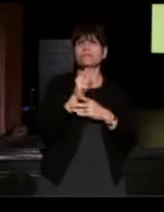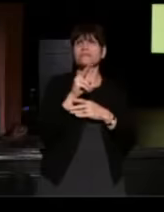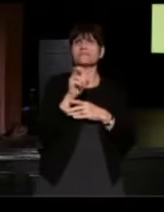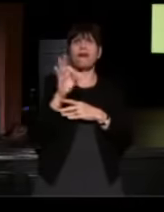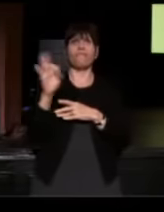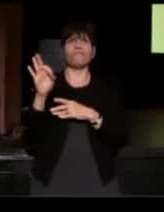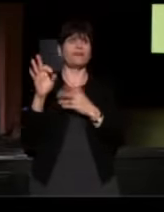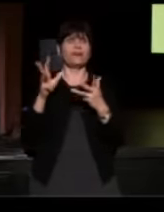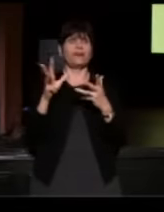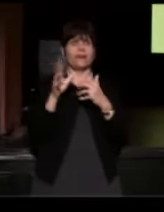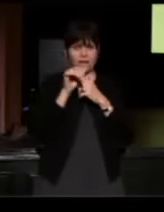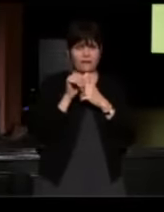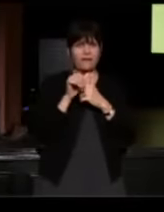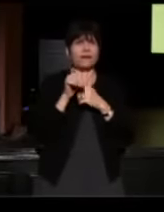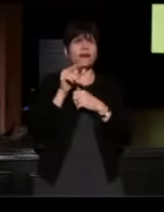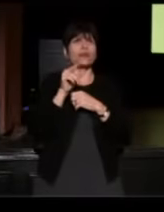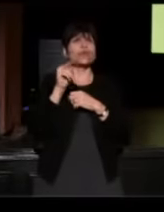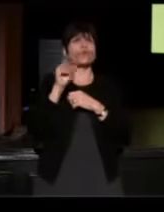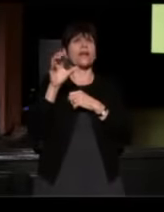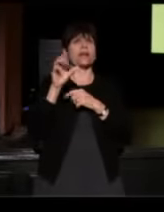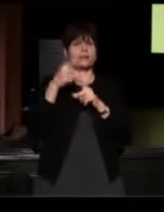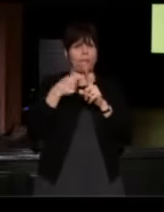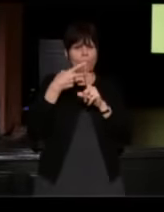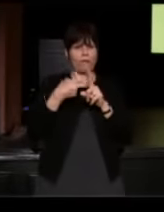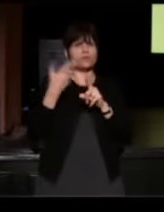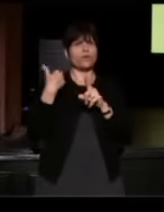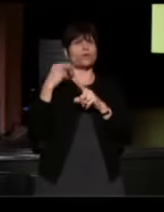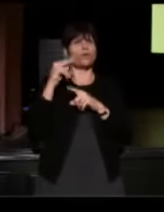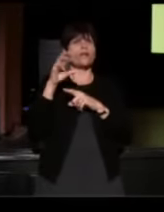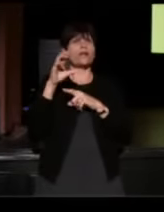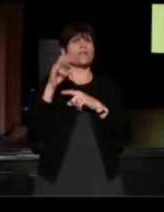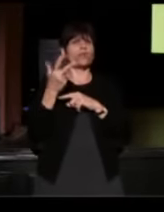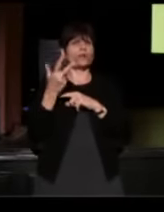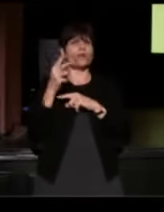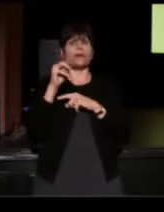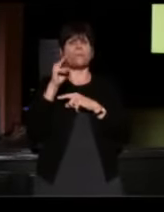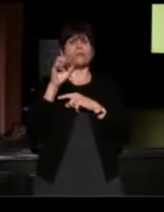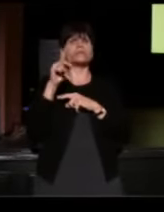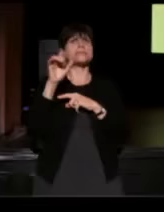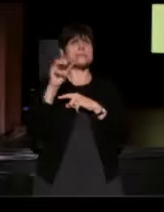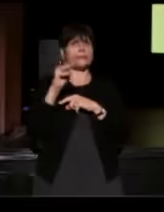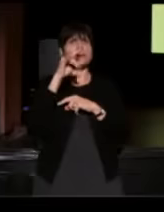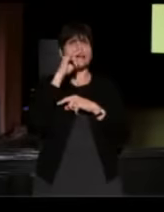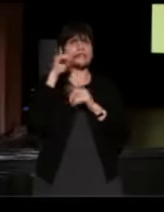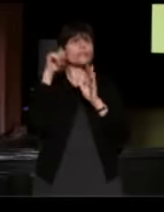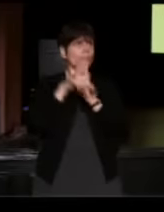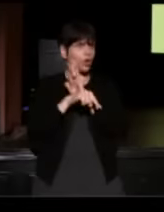in North Carolina, there were three Muslim kids who were murdered.